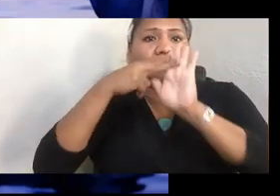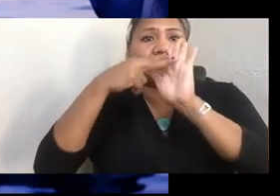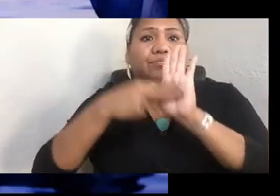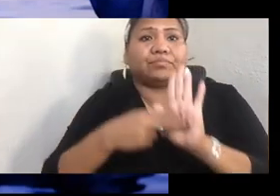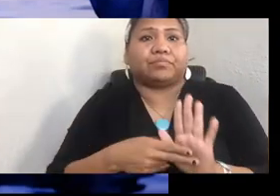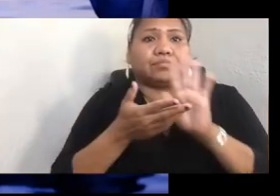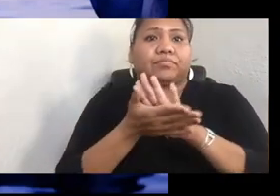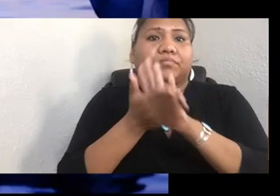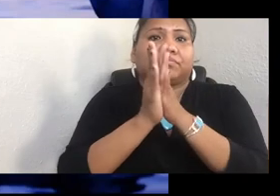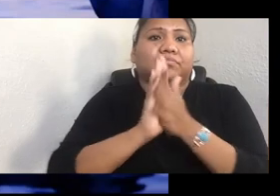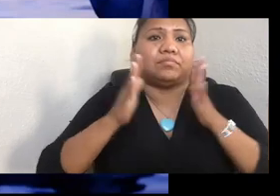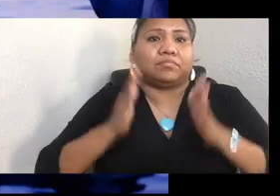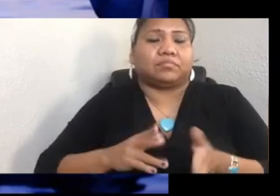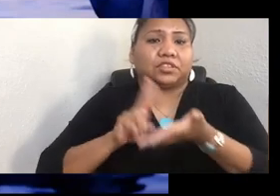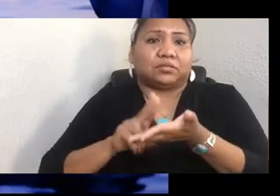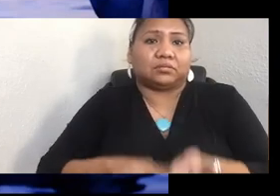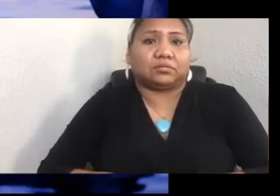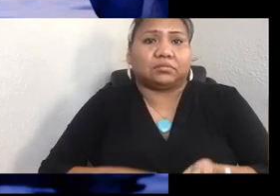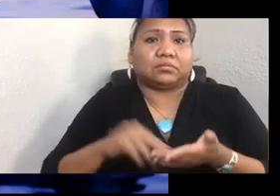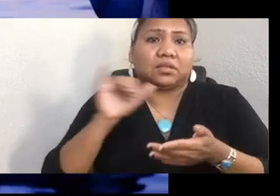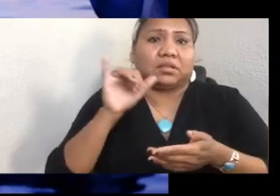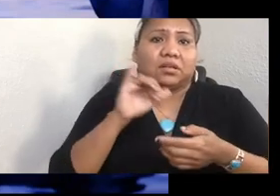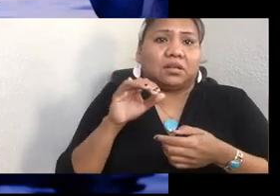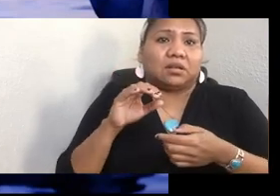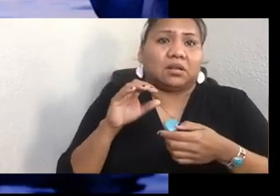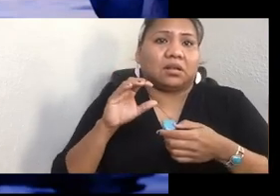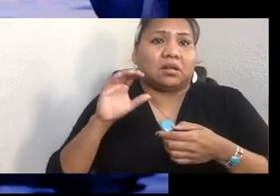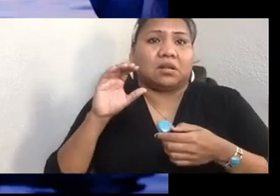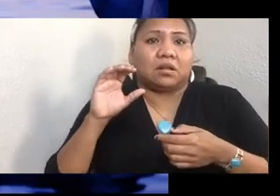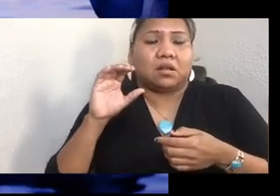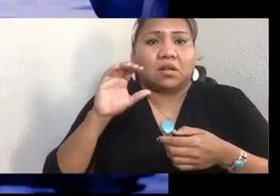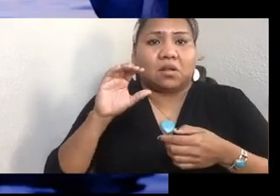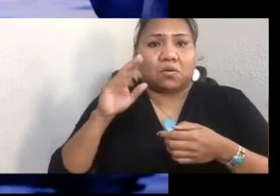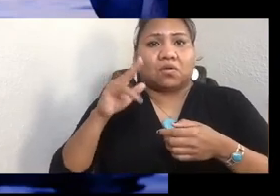they asked for all the chiefs to come outside and line up in front of the long house.